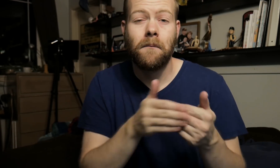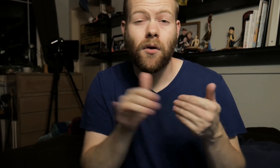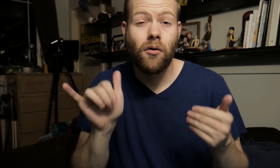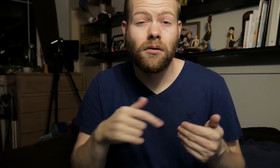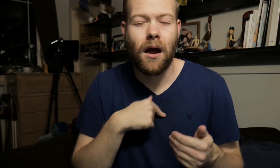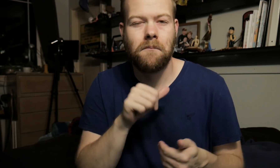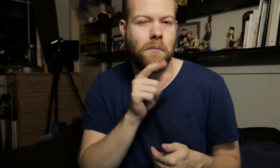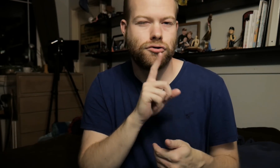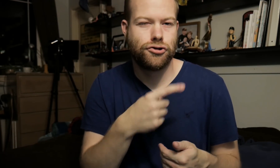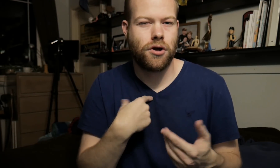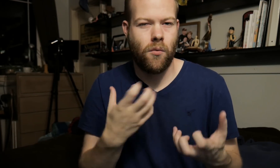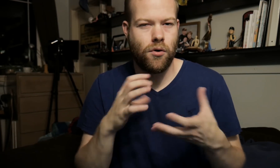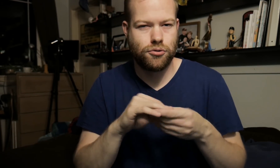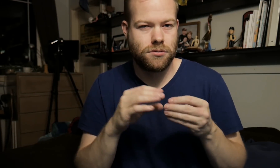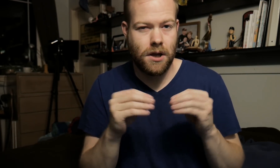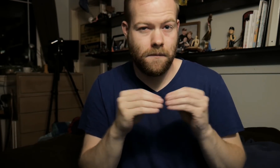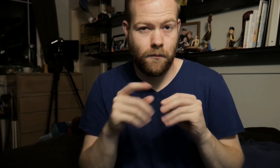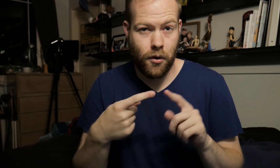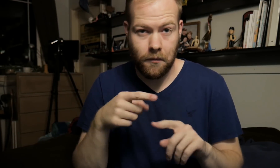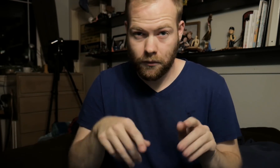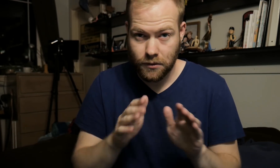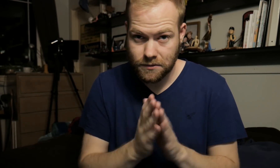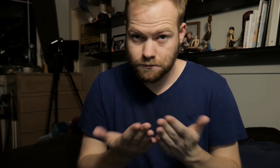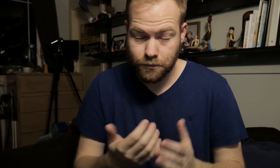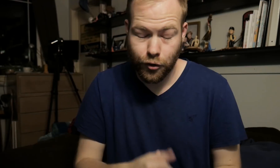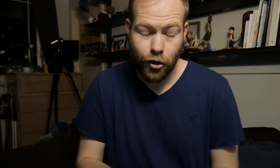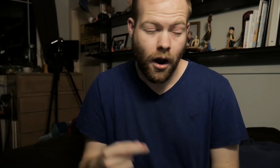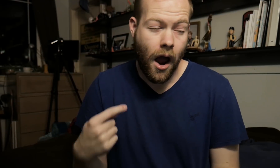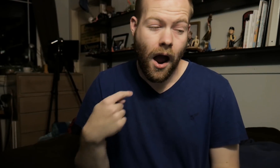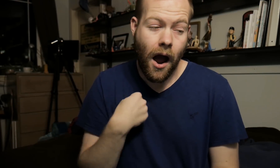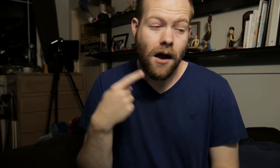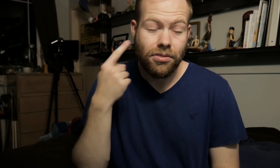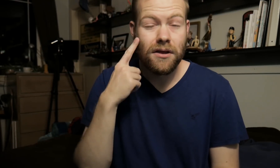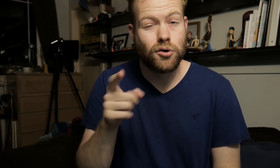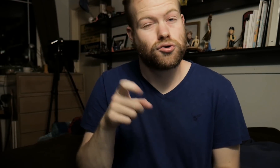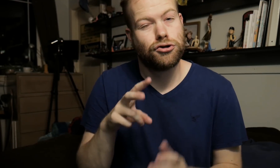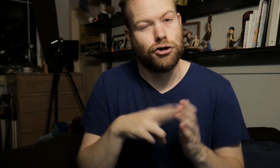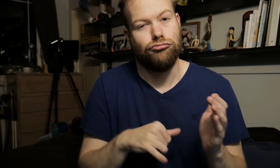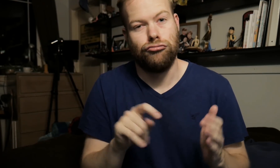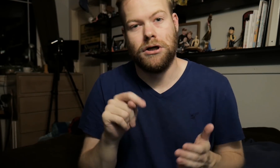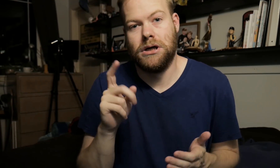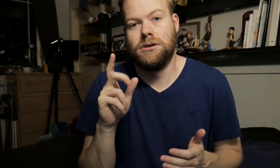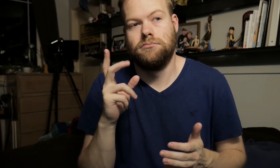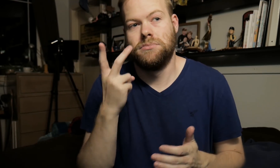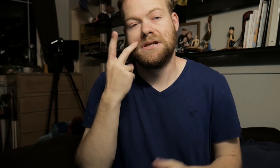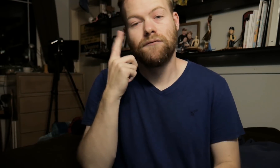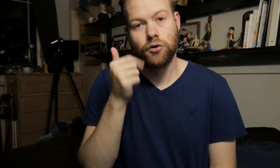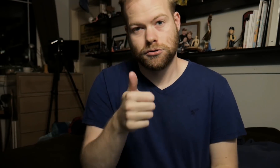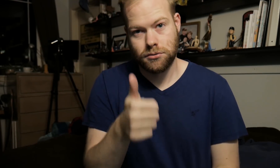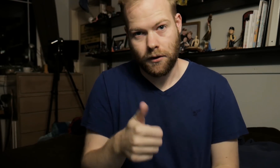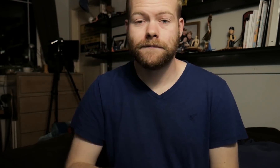Beyond that, I'm not sure I want to say more about this book. I think you should read it, see for yourself.